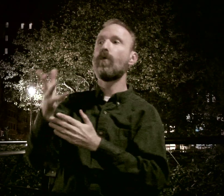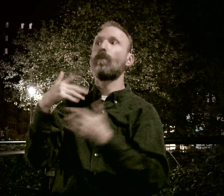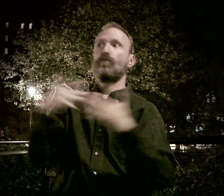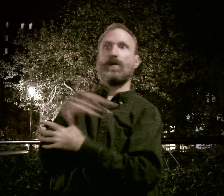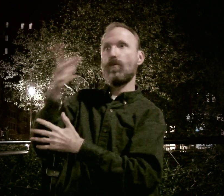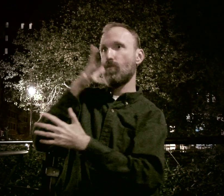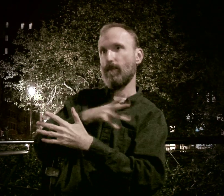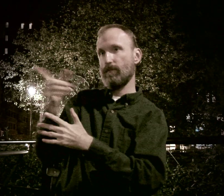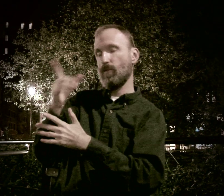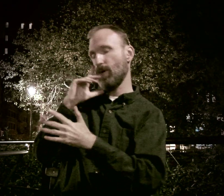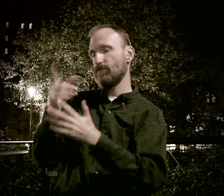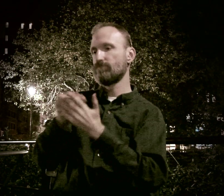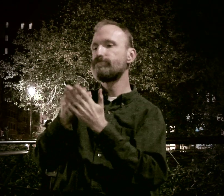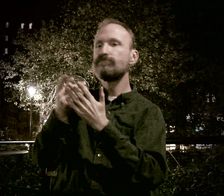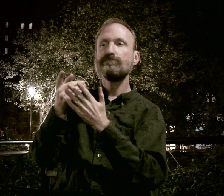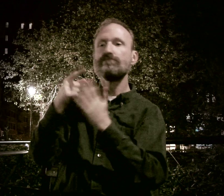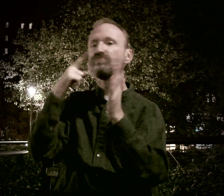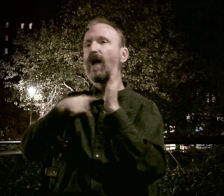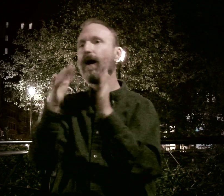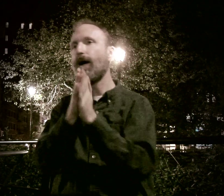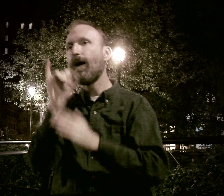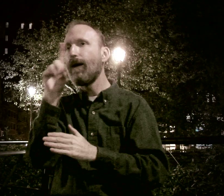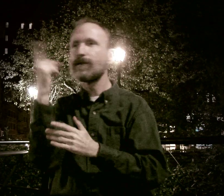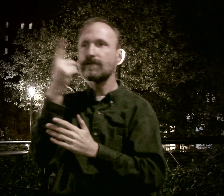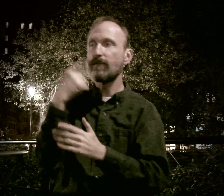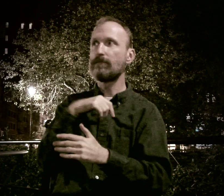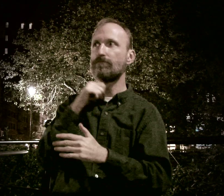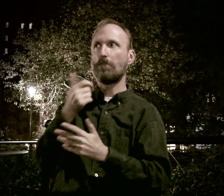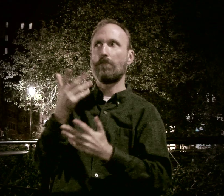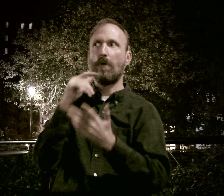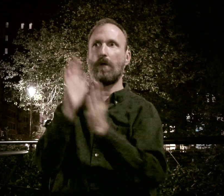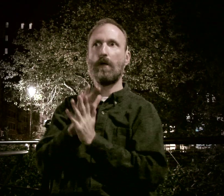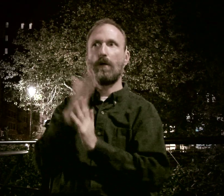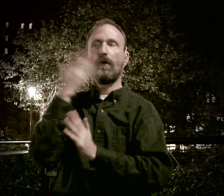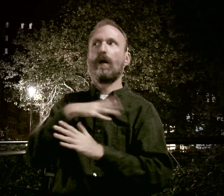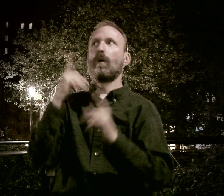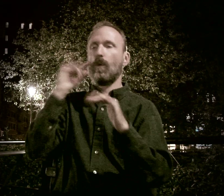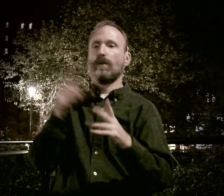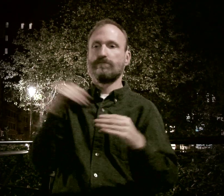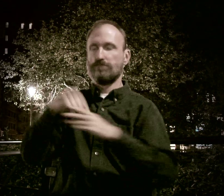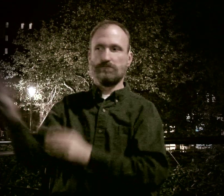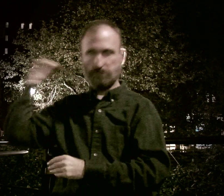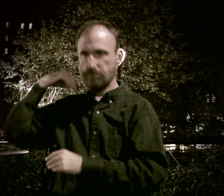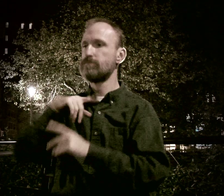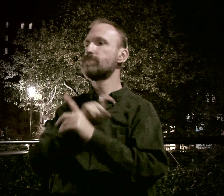And then I was afraid the woman was going to ask to check my ID, but she didn't ask. So I got by and I put it away.